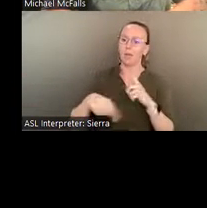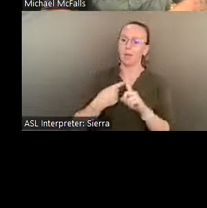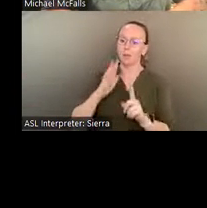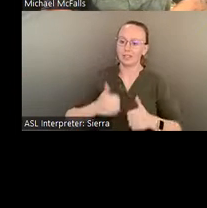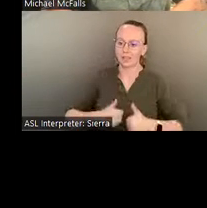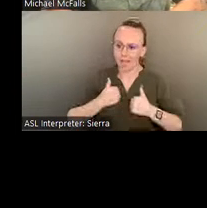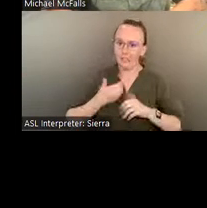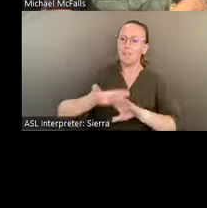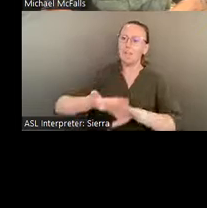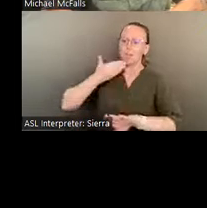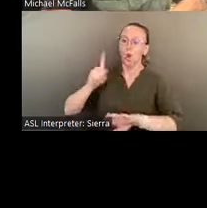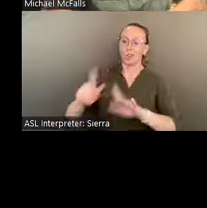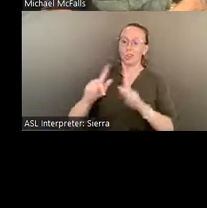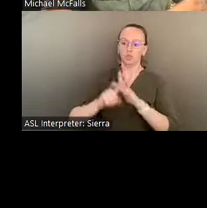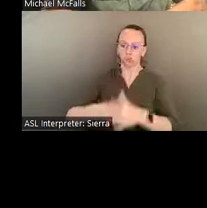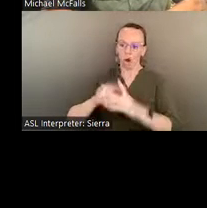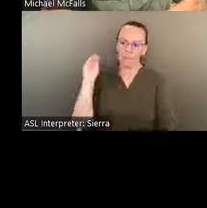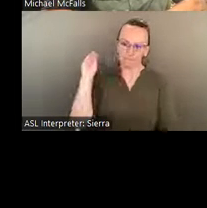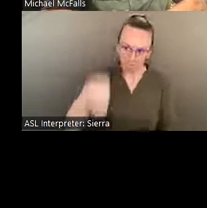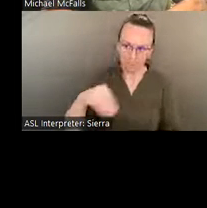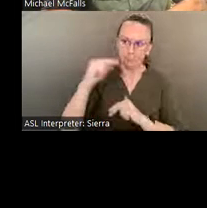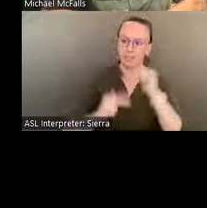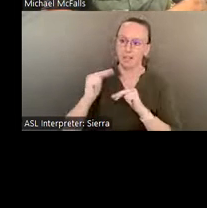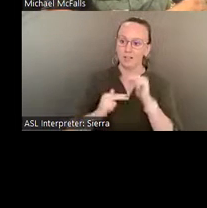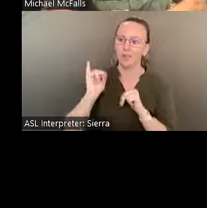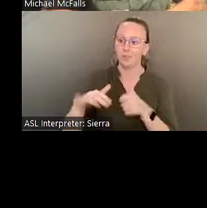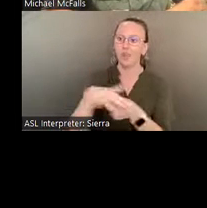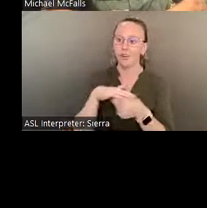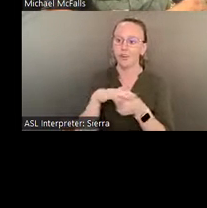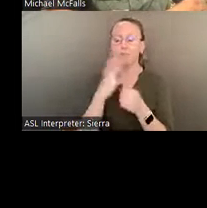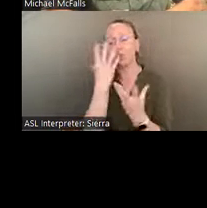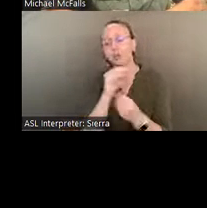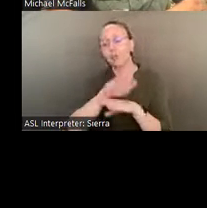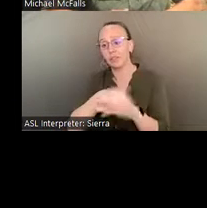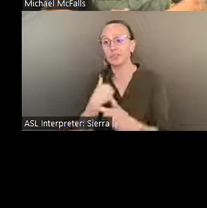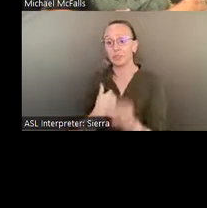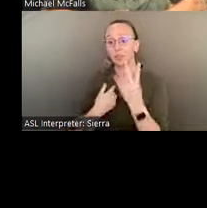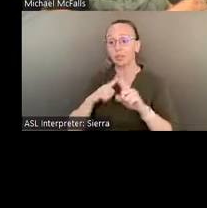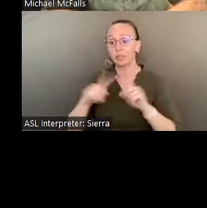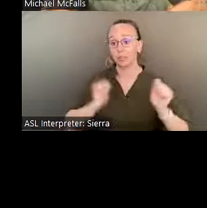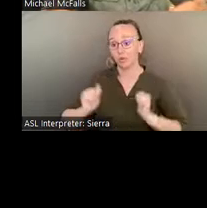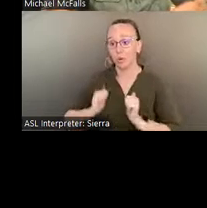It was a beautiful evening where we had two showings two nights and they both sold out,